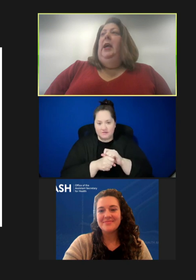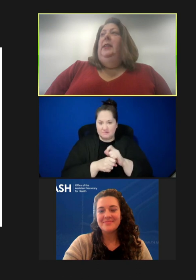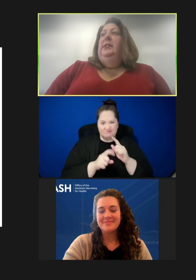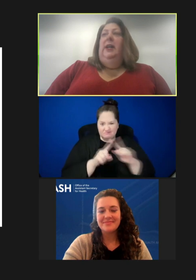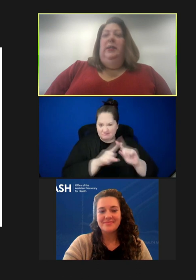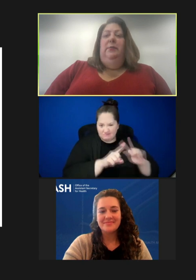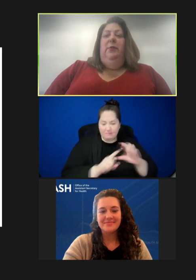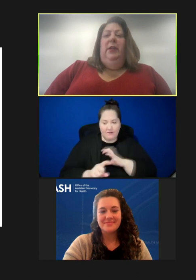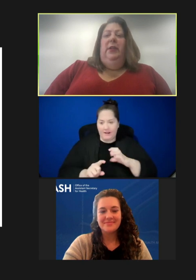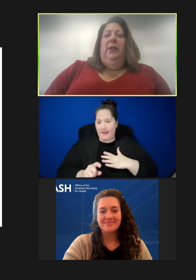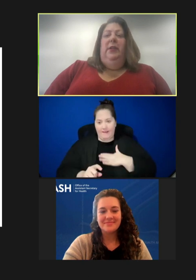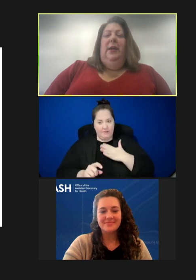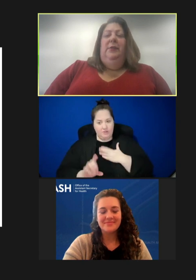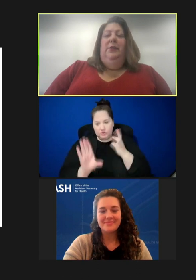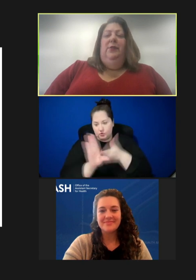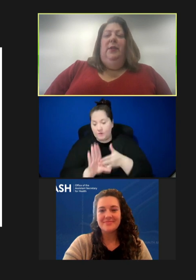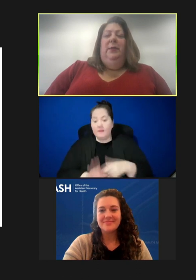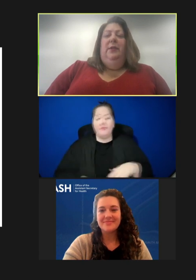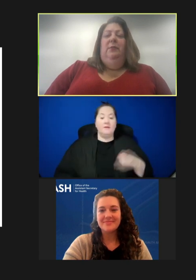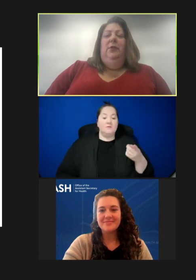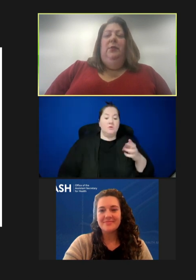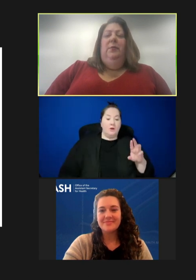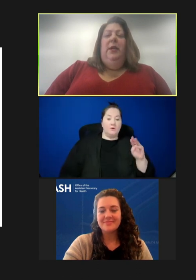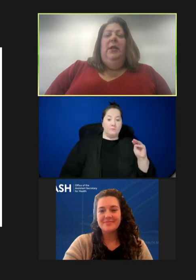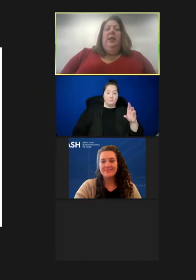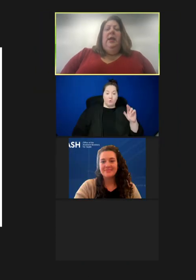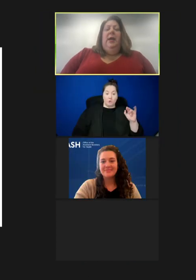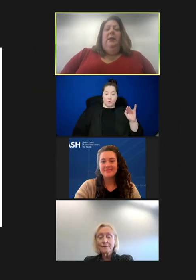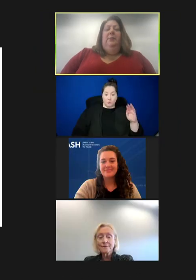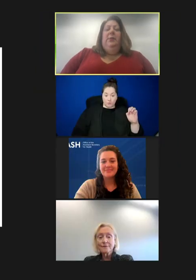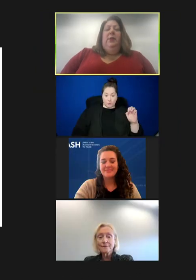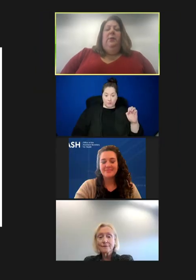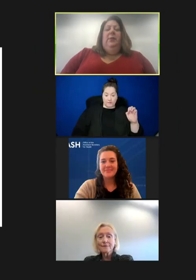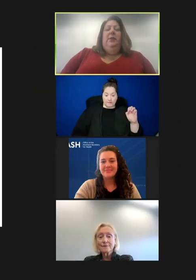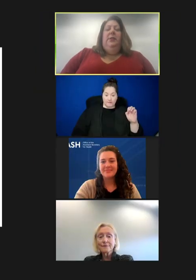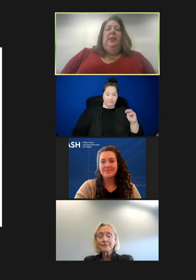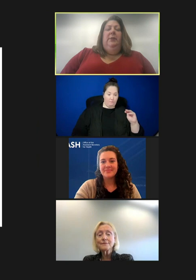And then Dr. Maureen Goodenough, who's joining me in the room, is working with our team on a